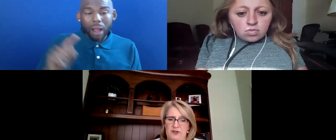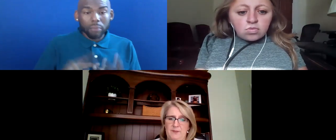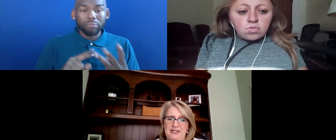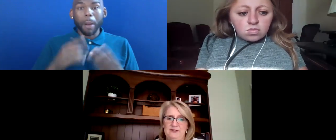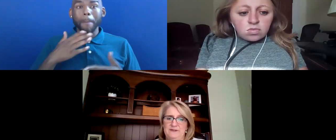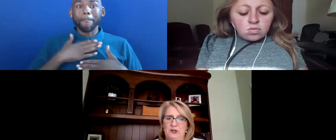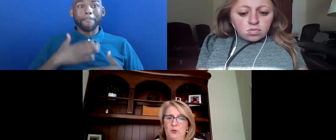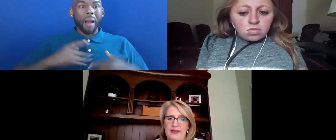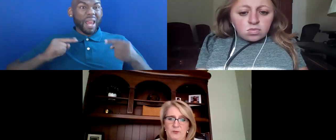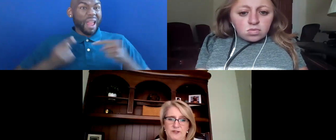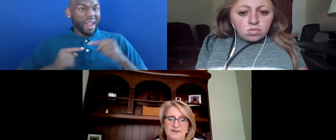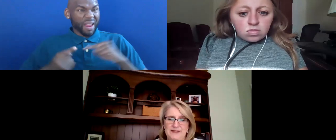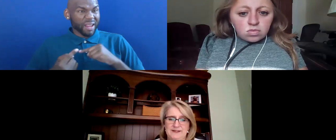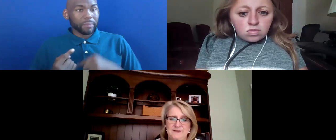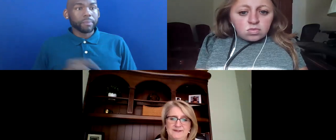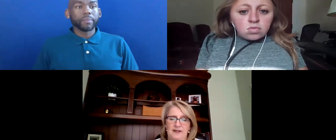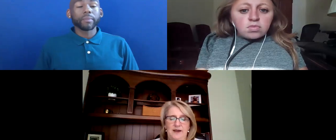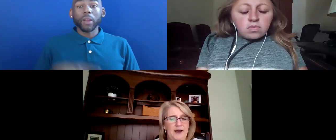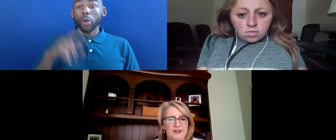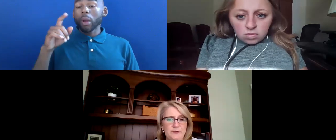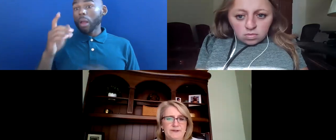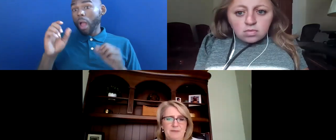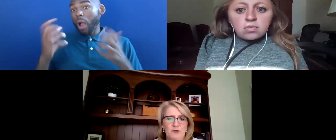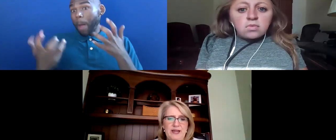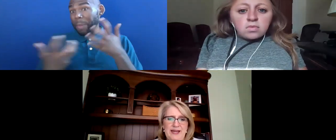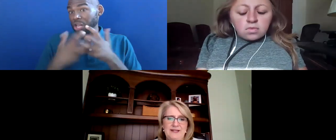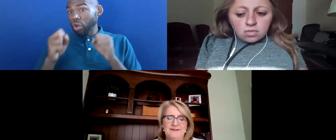ACCOMMODATIONS ARE QUIET WORK SPACES, USE OF MEMORY AIDS